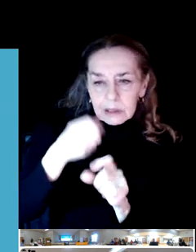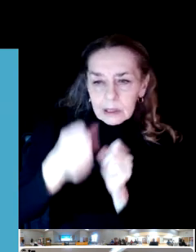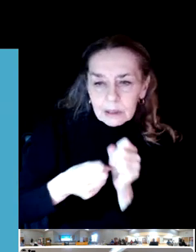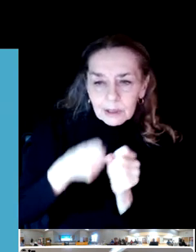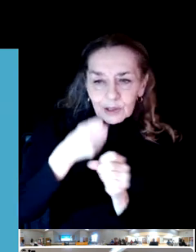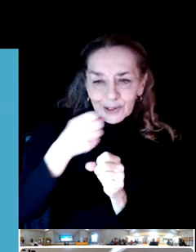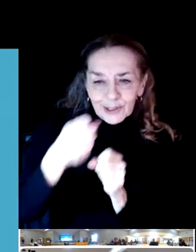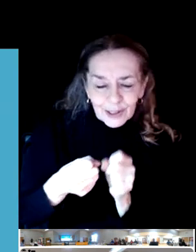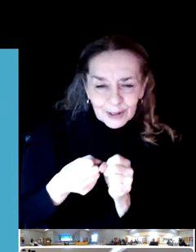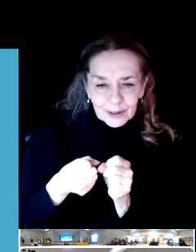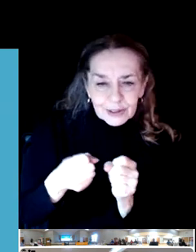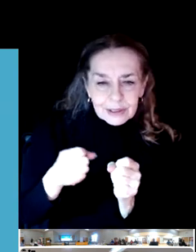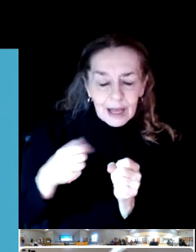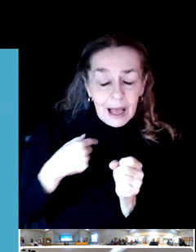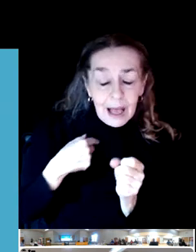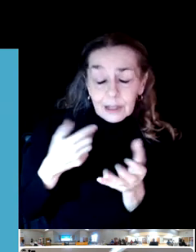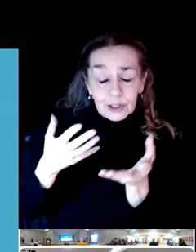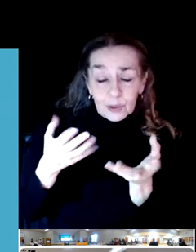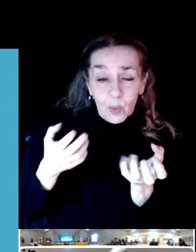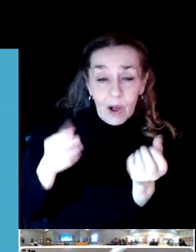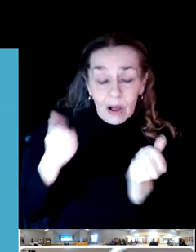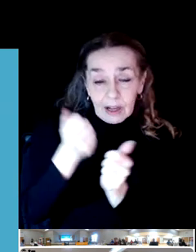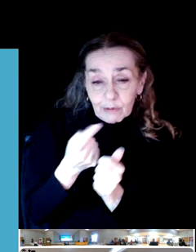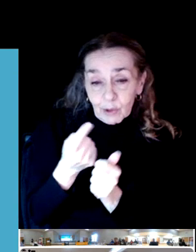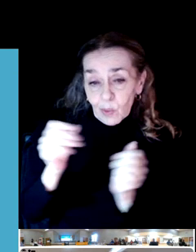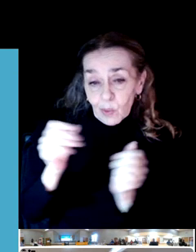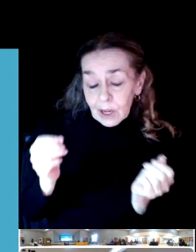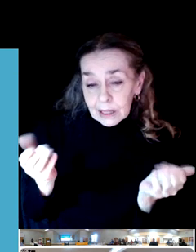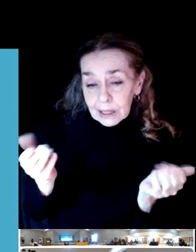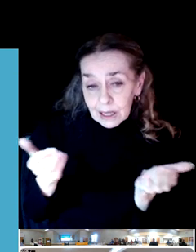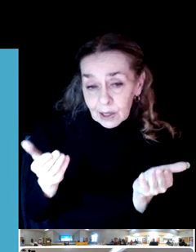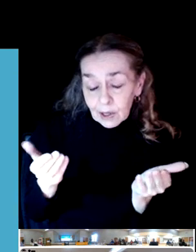everyone here to know that you don't have to wait a year and a half to make changes.